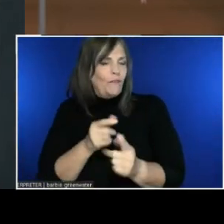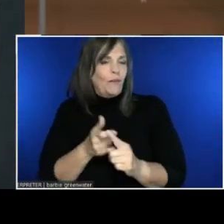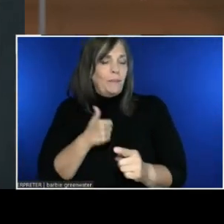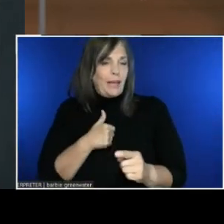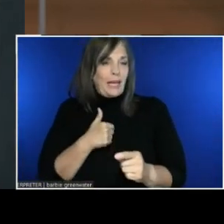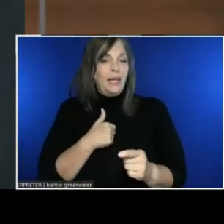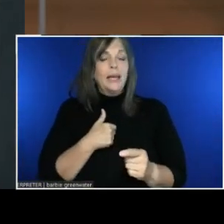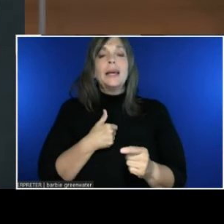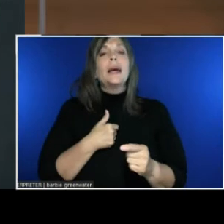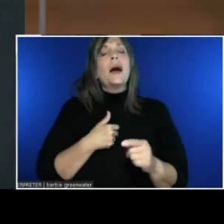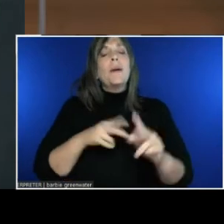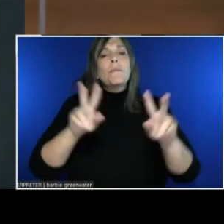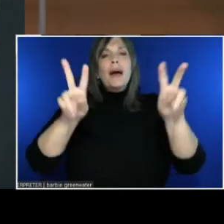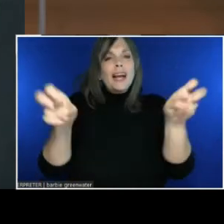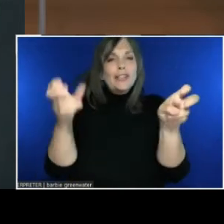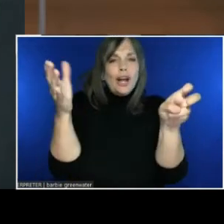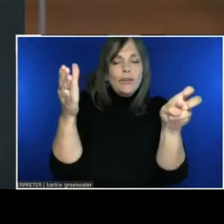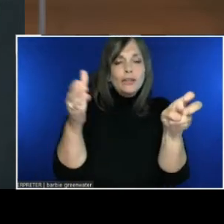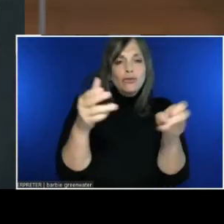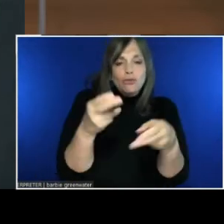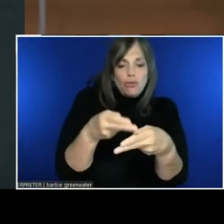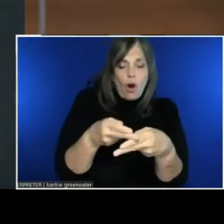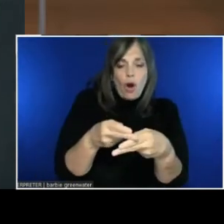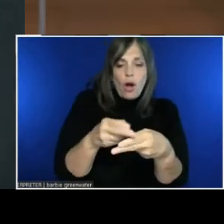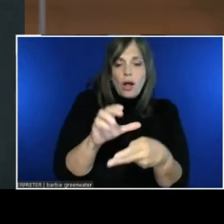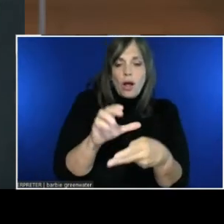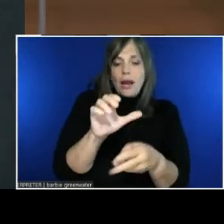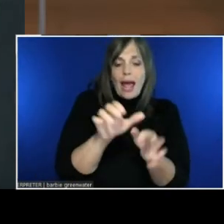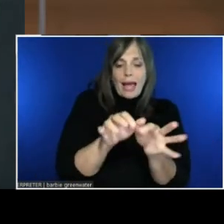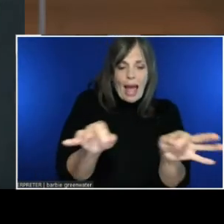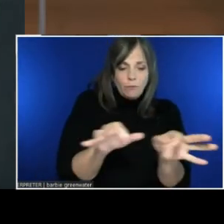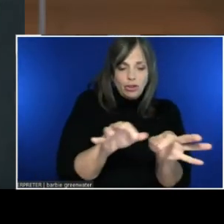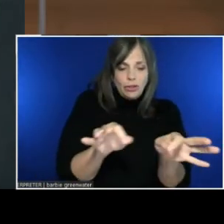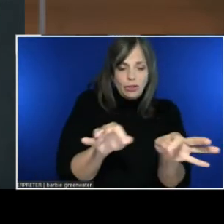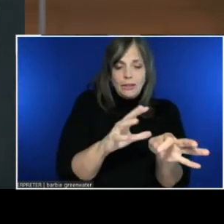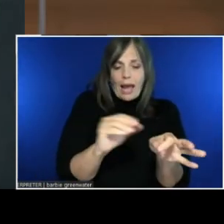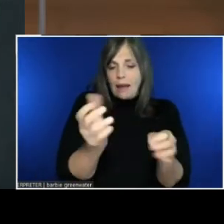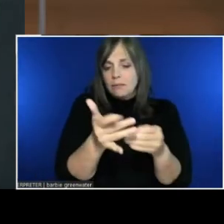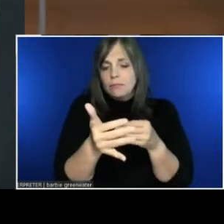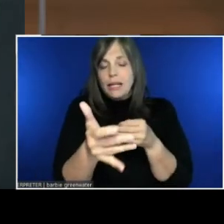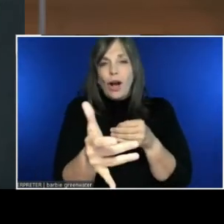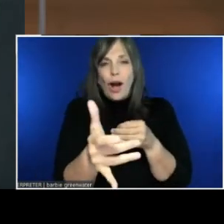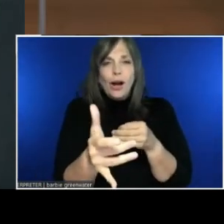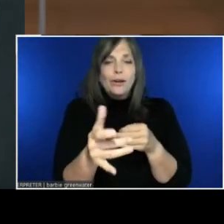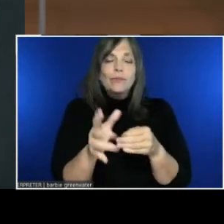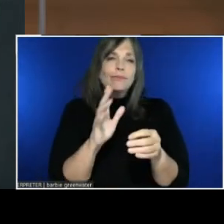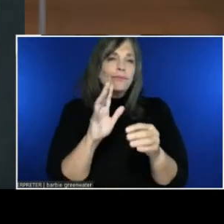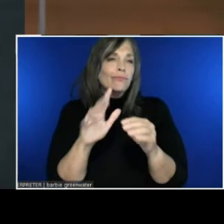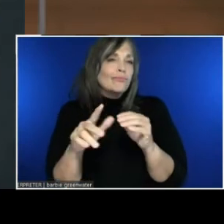We're gonna talk about some cool cognitive services that make apps more immersive and accessible.